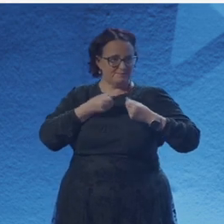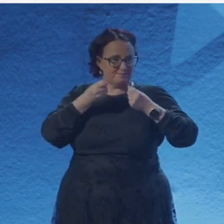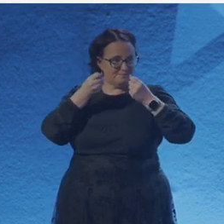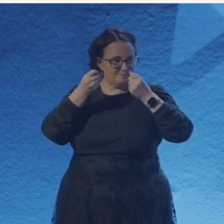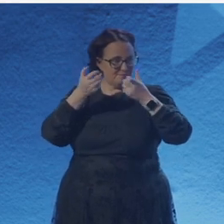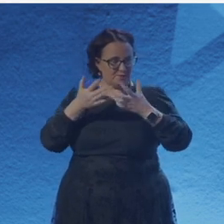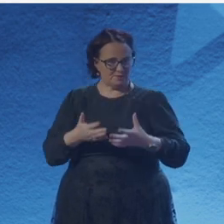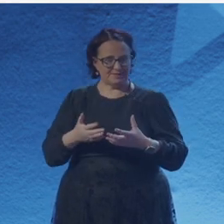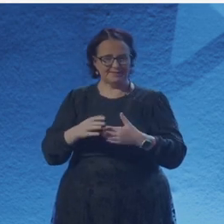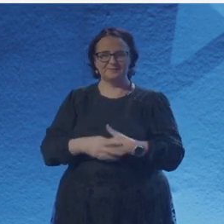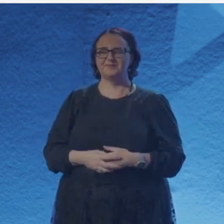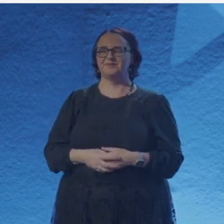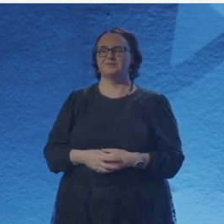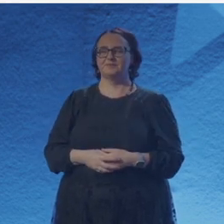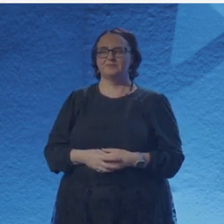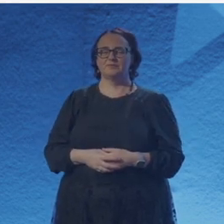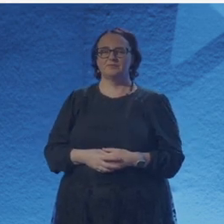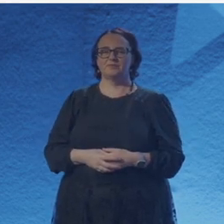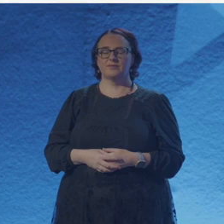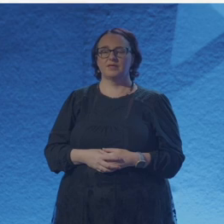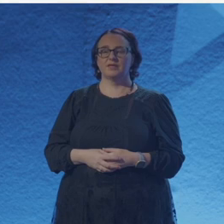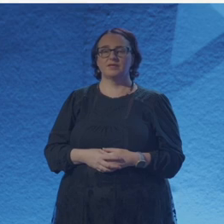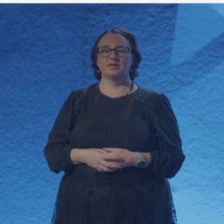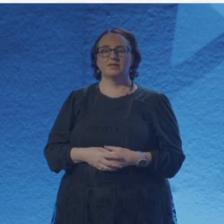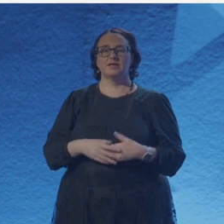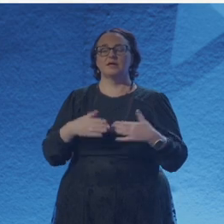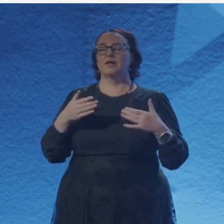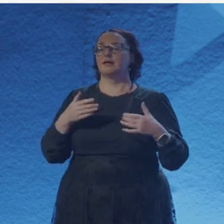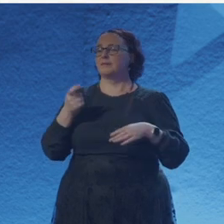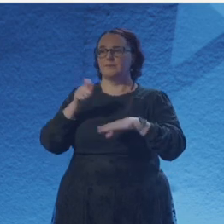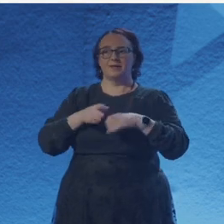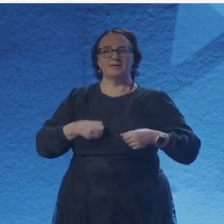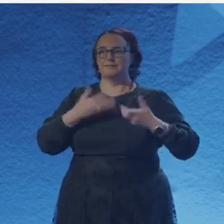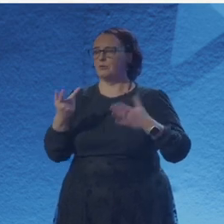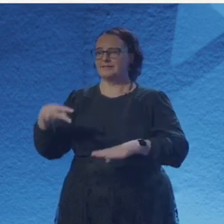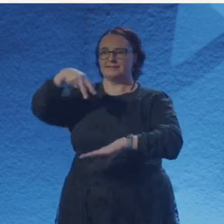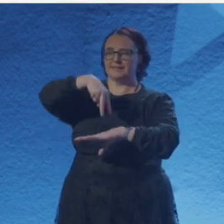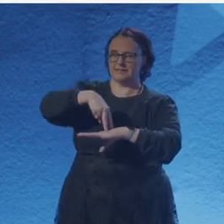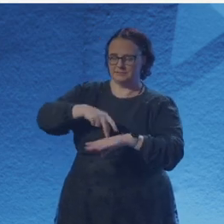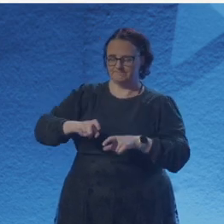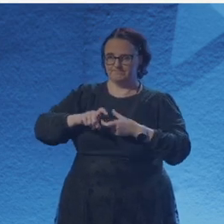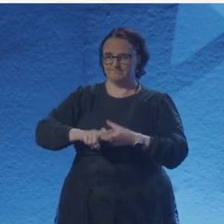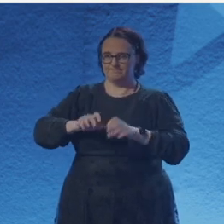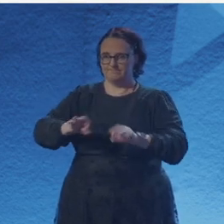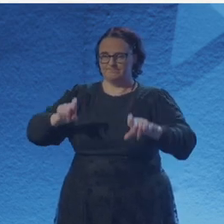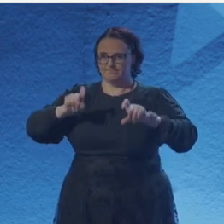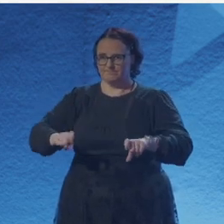Thank you. And to round off, Since I am a poet and not a physicist. This is a poem about poems,